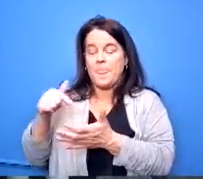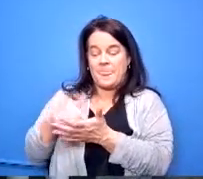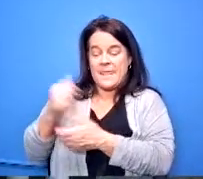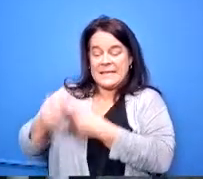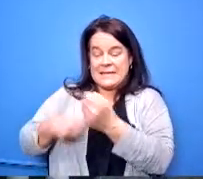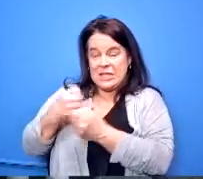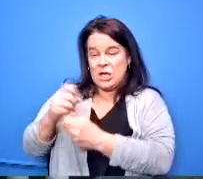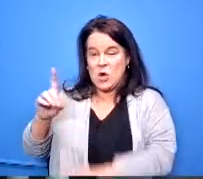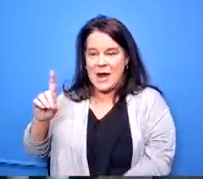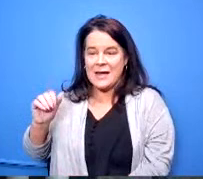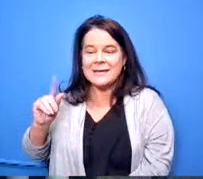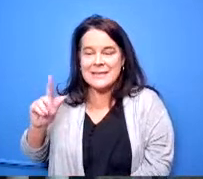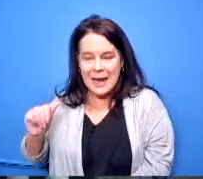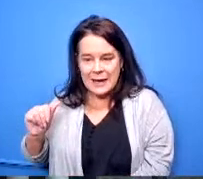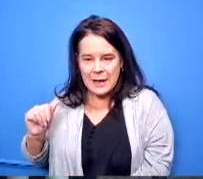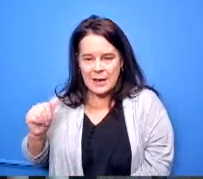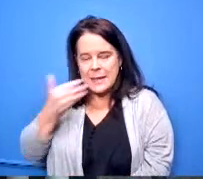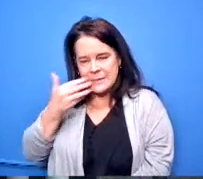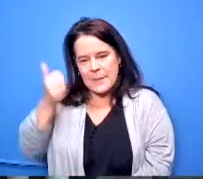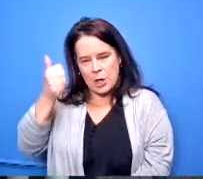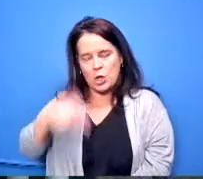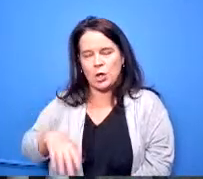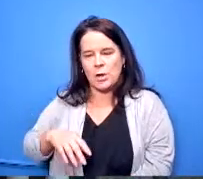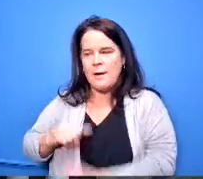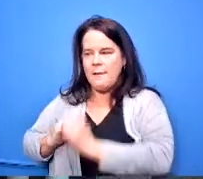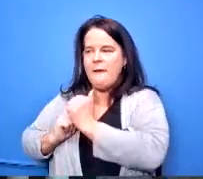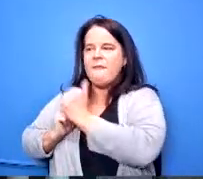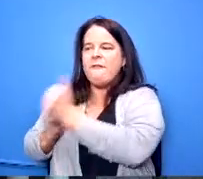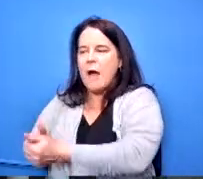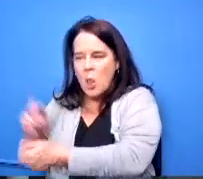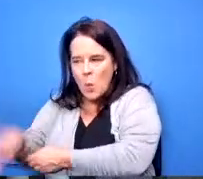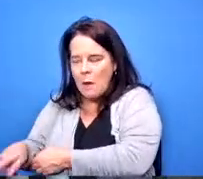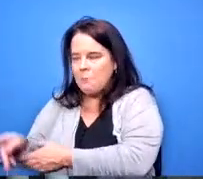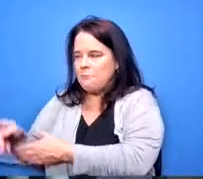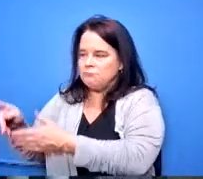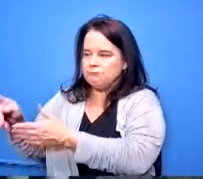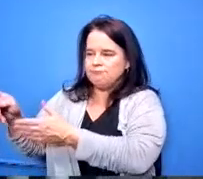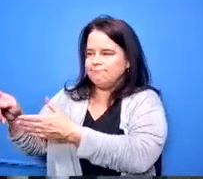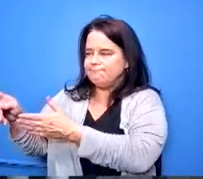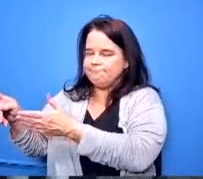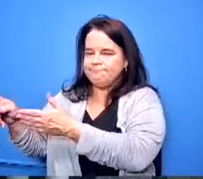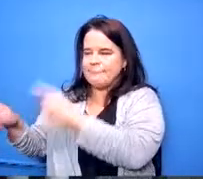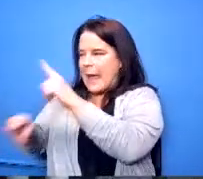it's been in the past as far as tracking what they're actually doing whether they stayed in